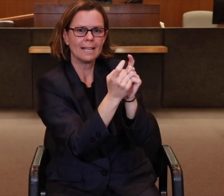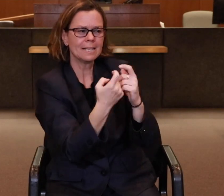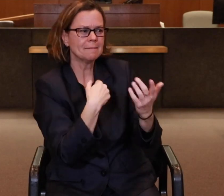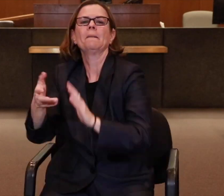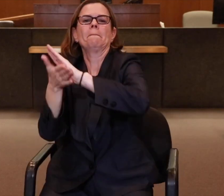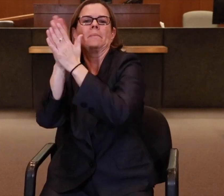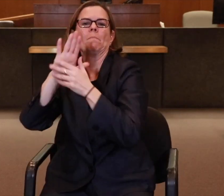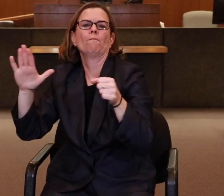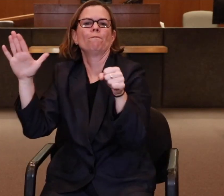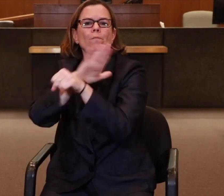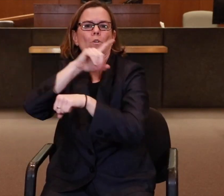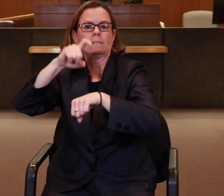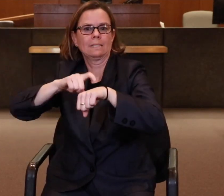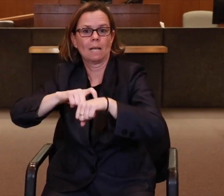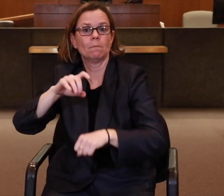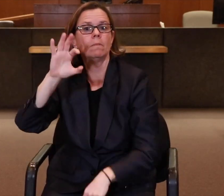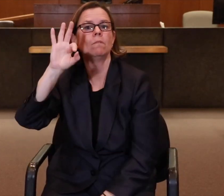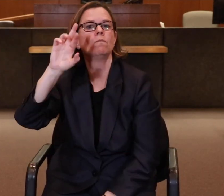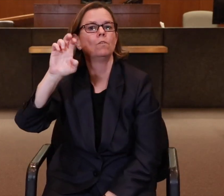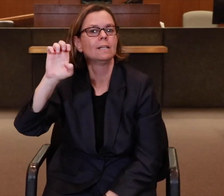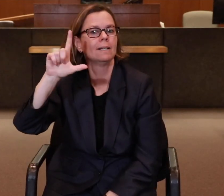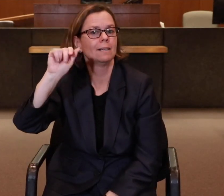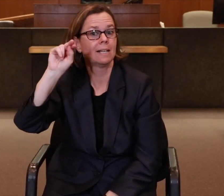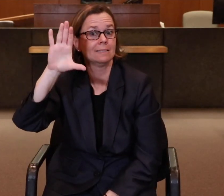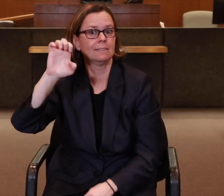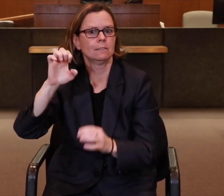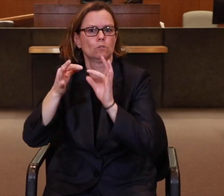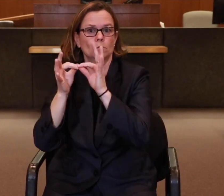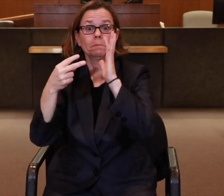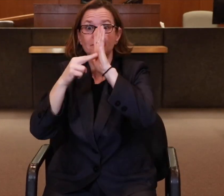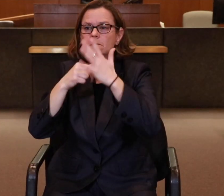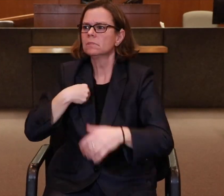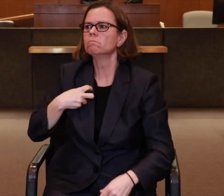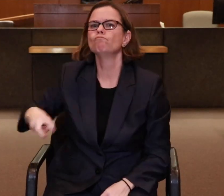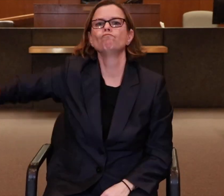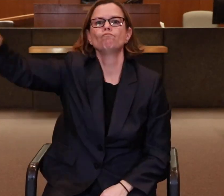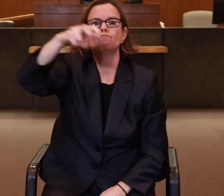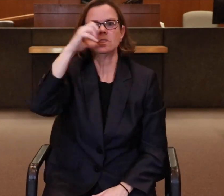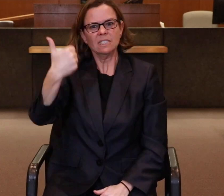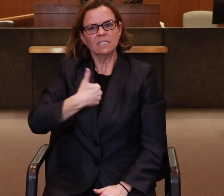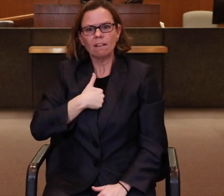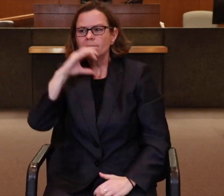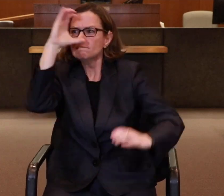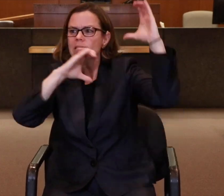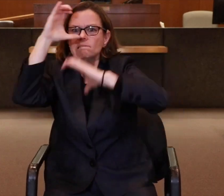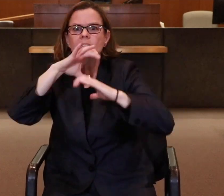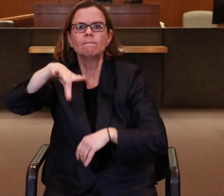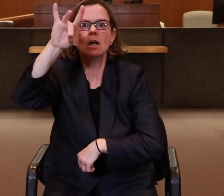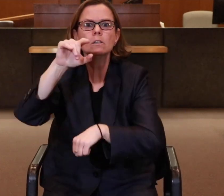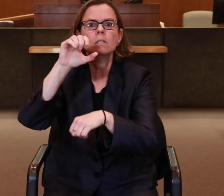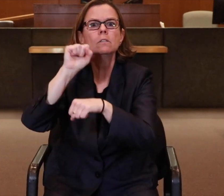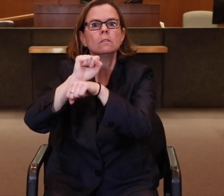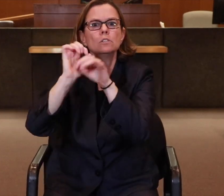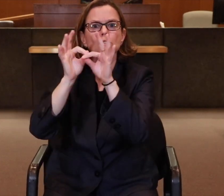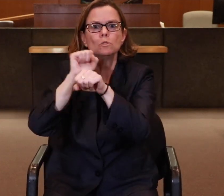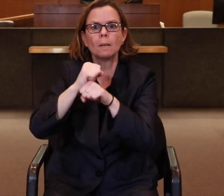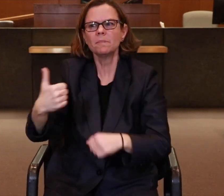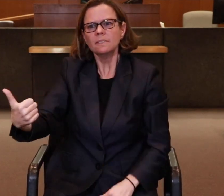I decided to become a full time freelance interpreter which meant I had to find my own assignments,